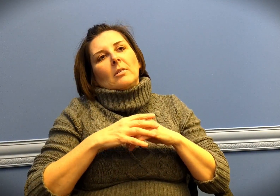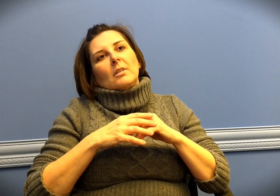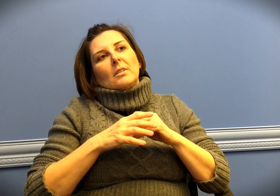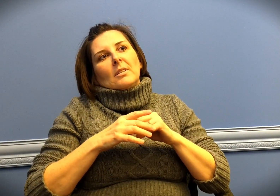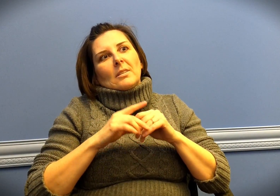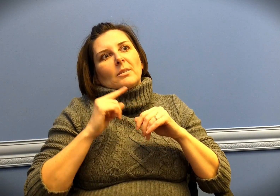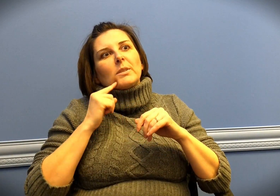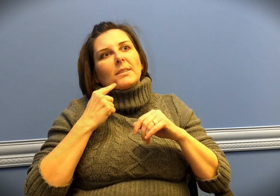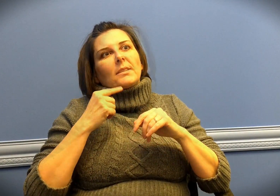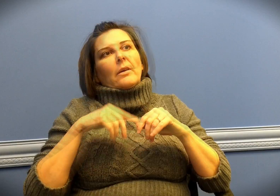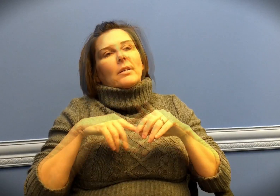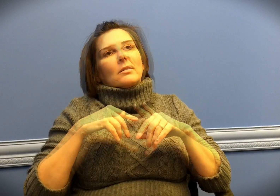It was really serious.